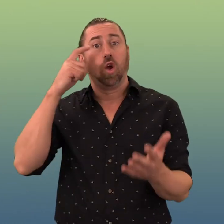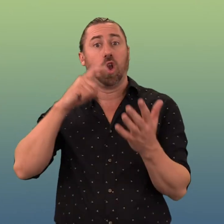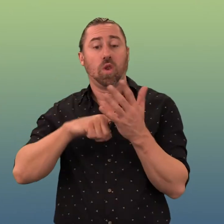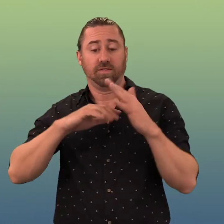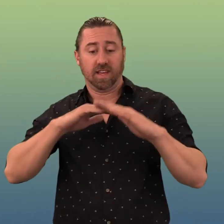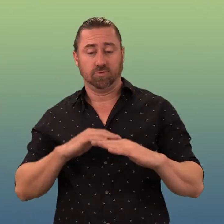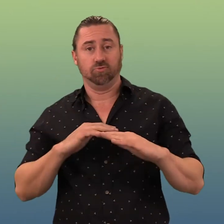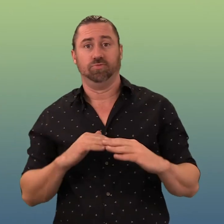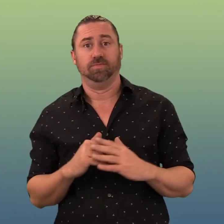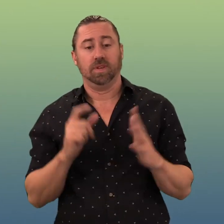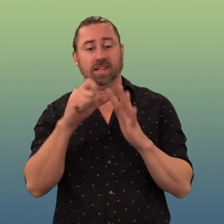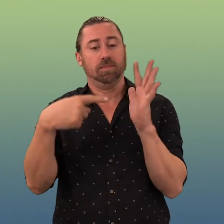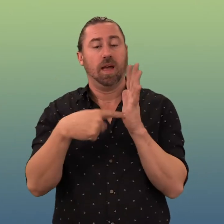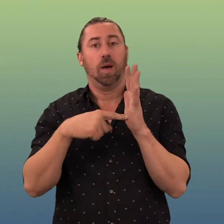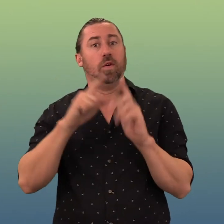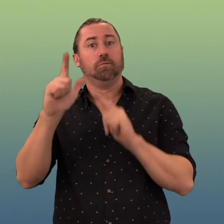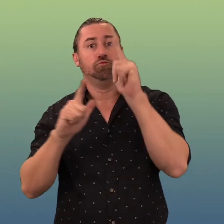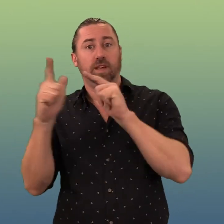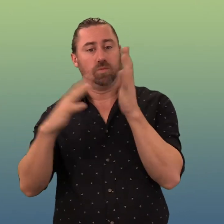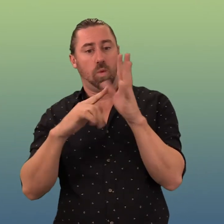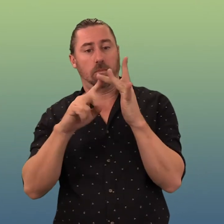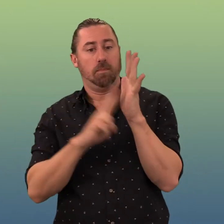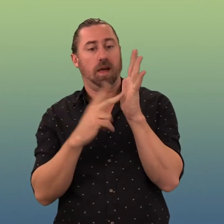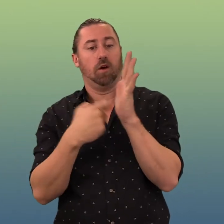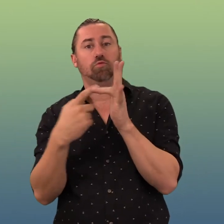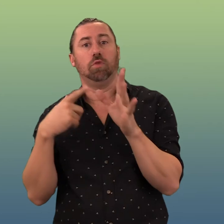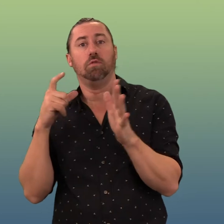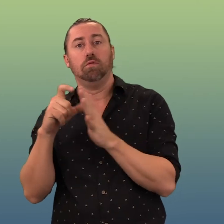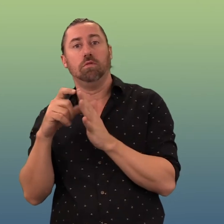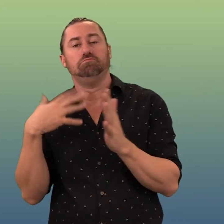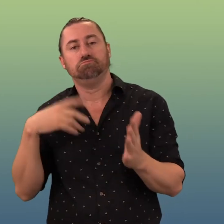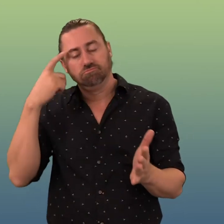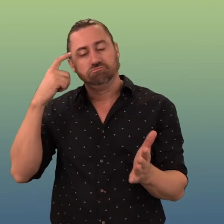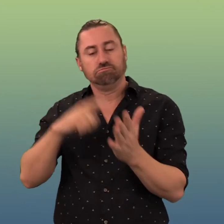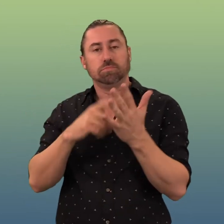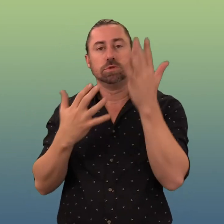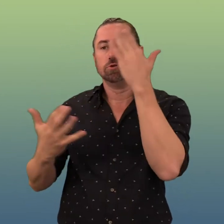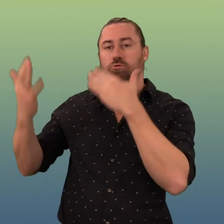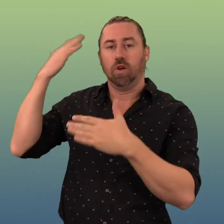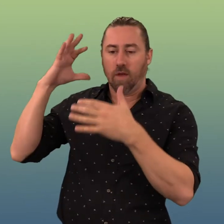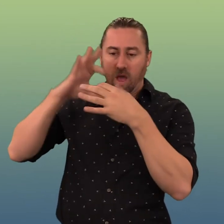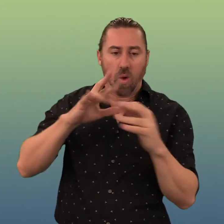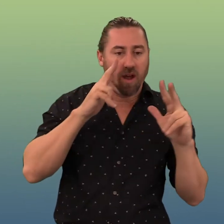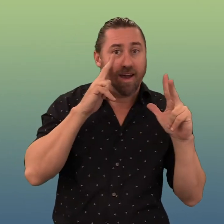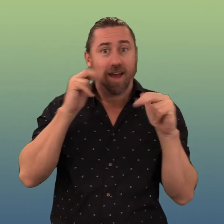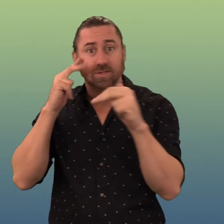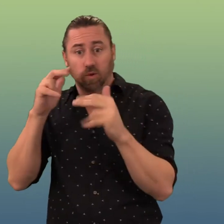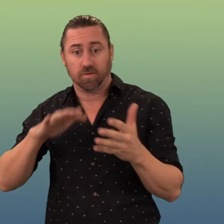Acknowledgment of Country. The Department of Transport and Main Roads acknowledges the Traditional Owners